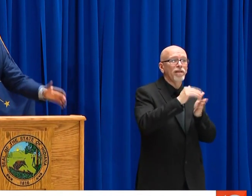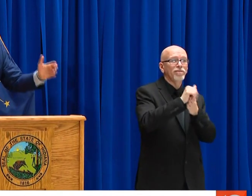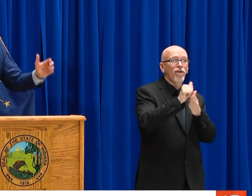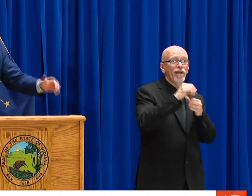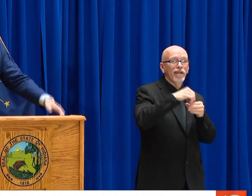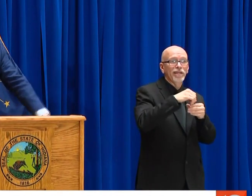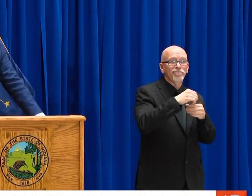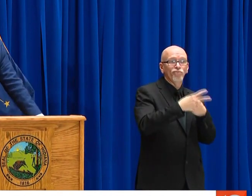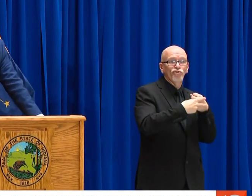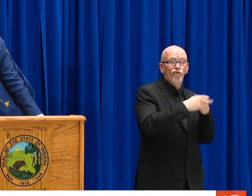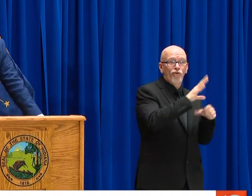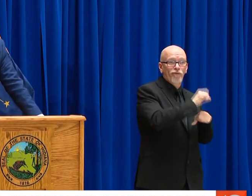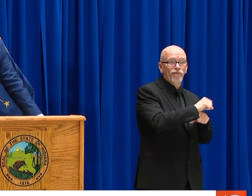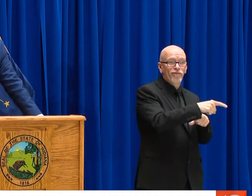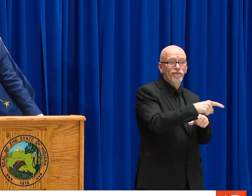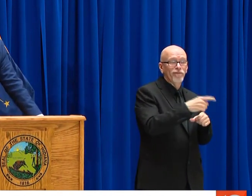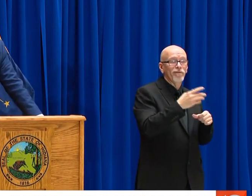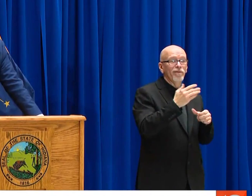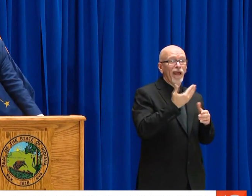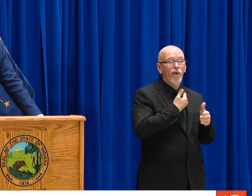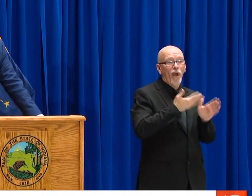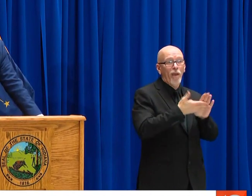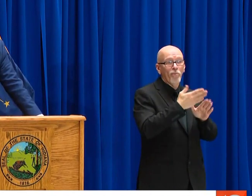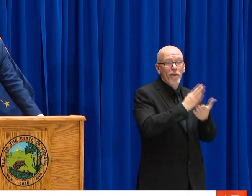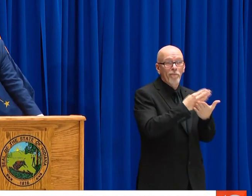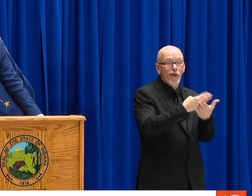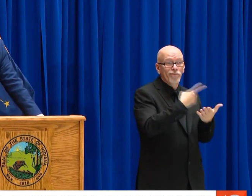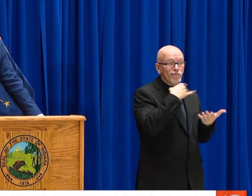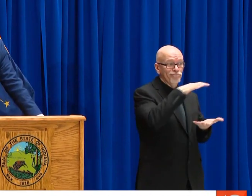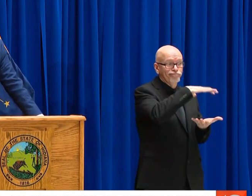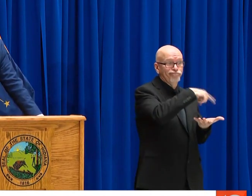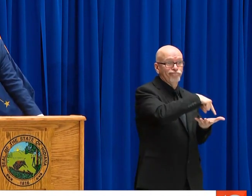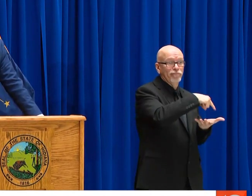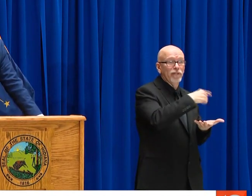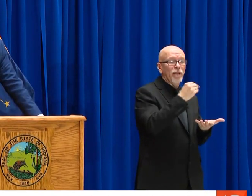CITY, THE BEFORE AND AFTER, WE SAILED INTO THIS WITH NORTH OF 2